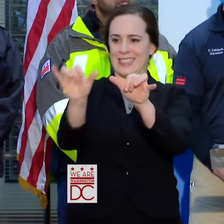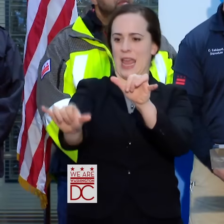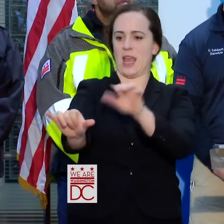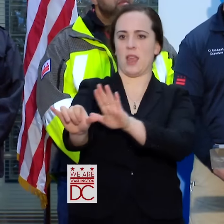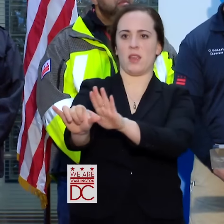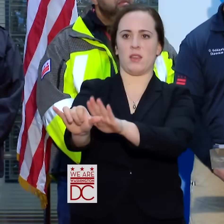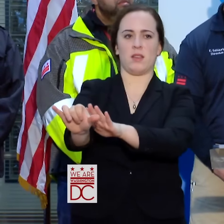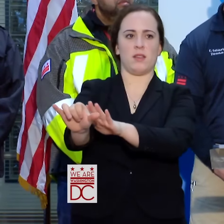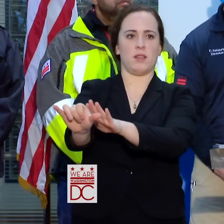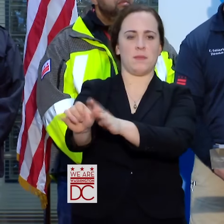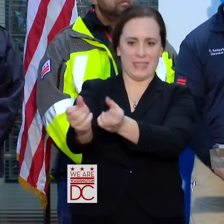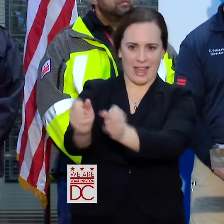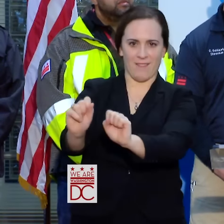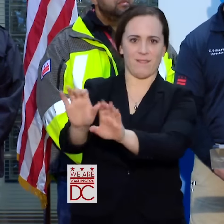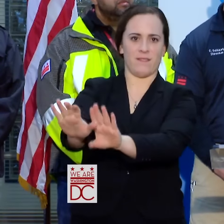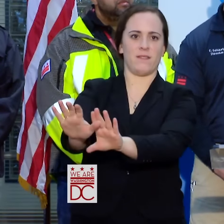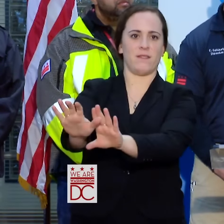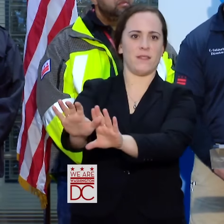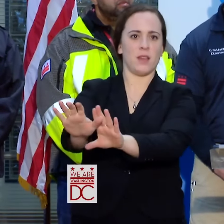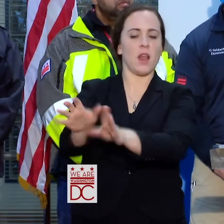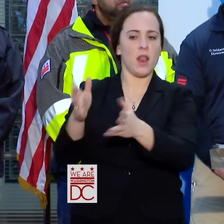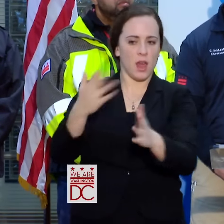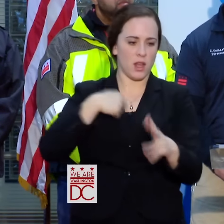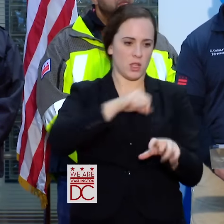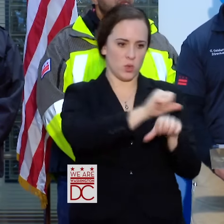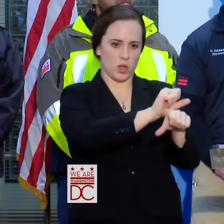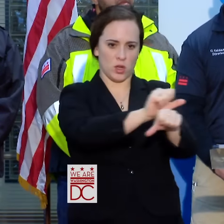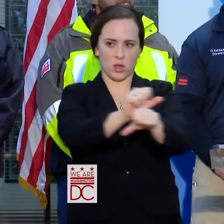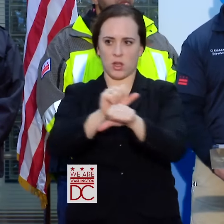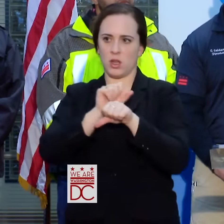BE SAFE AND LET US DO OUR WORK SO THAT WE CAN MAKE SURE THAT